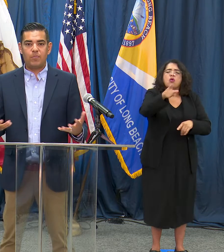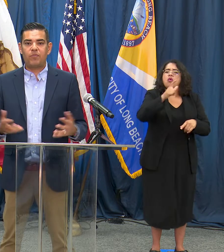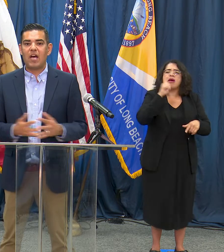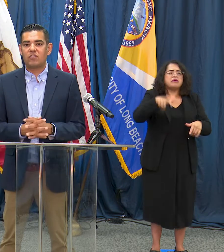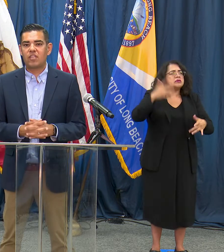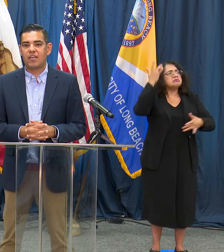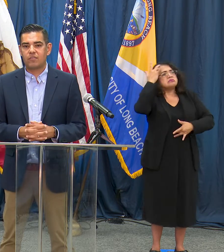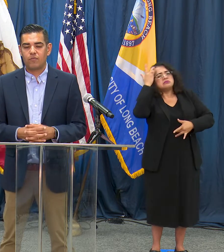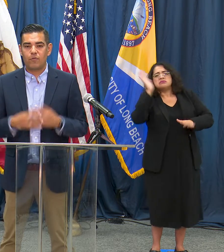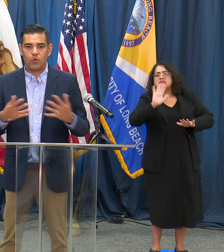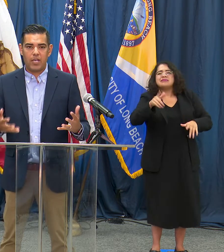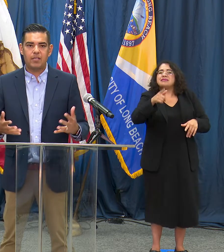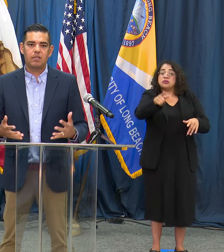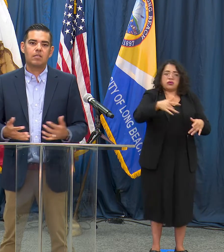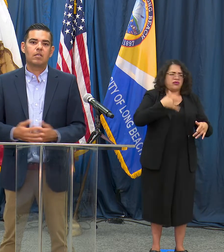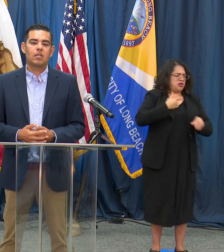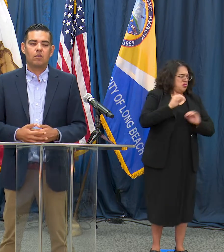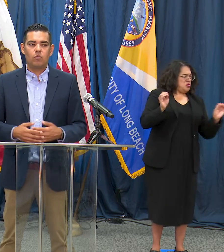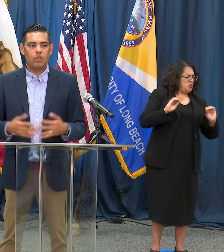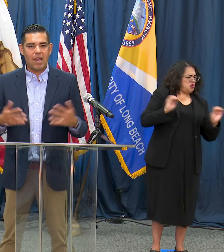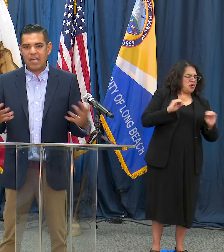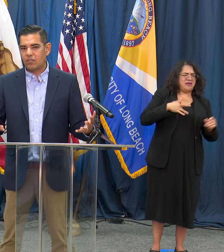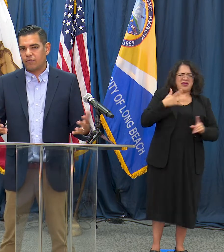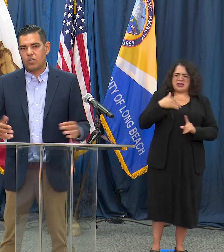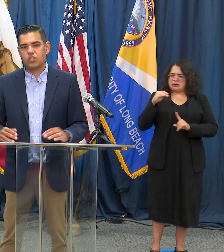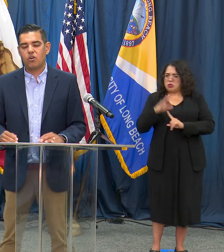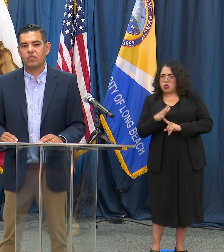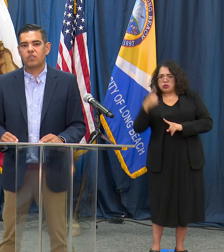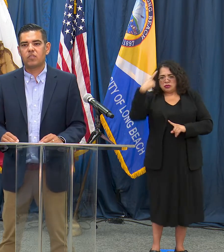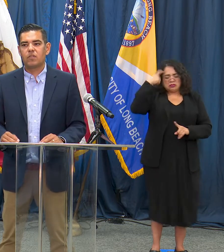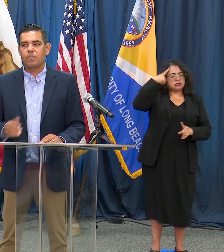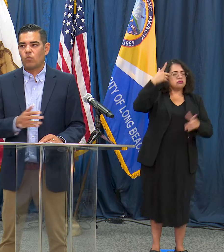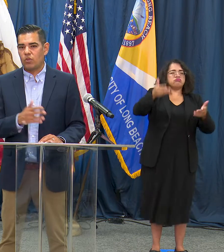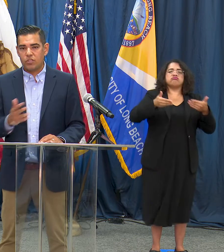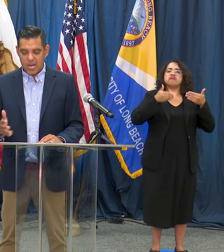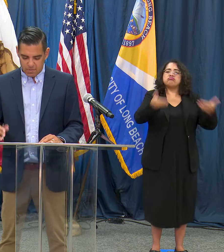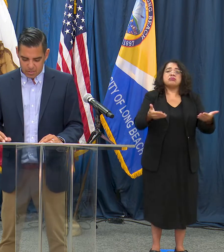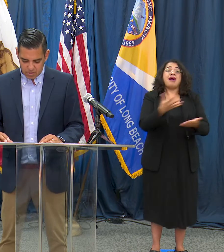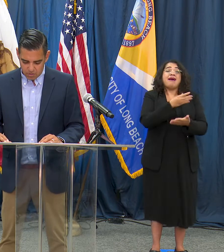provides tests for free. We're not asking for insurance whether you're documented or